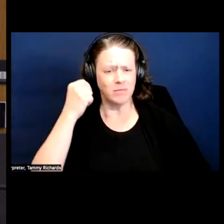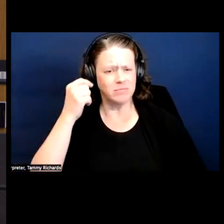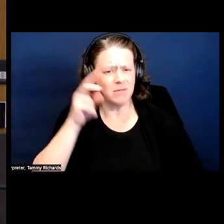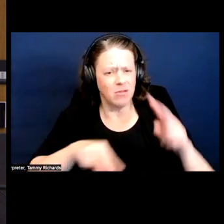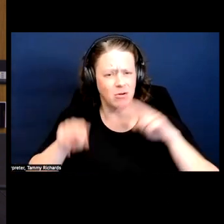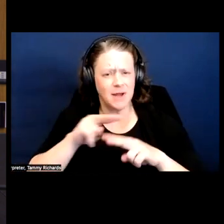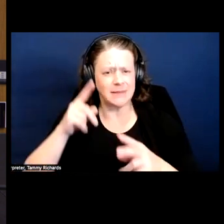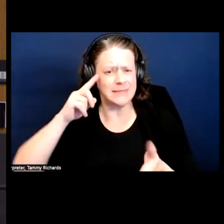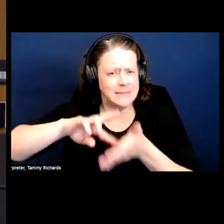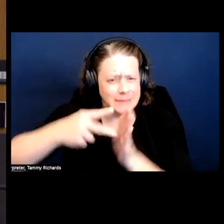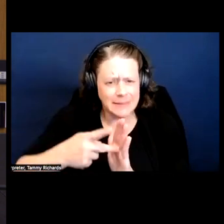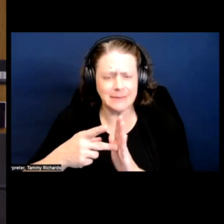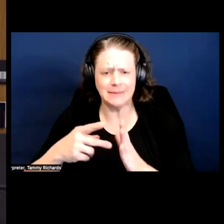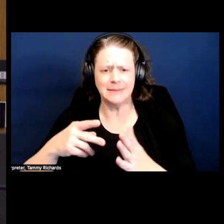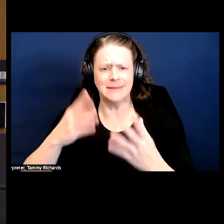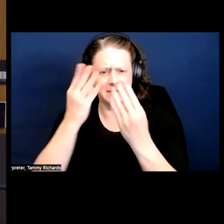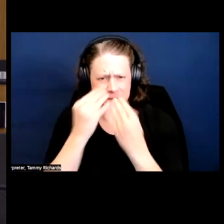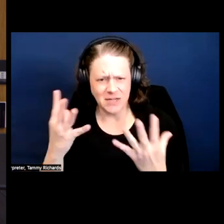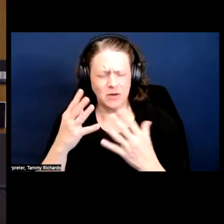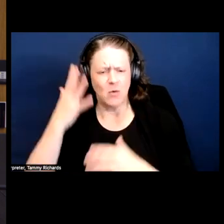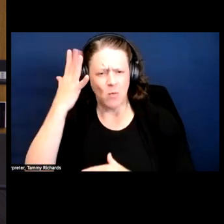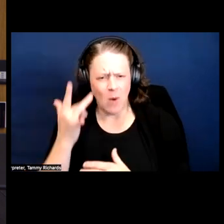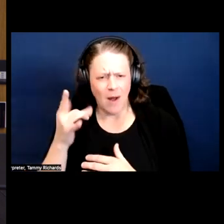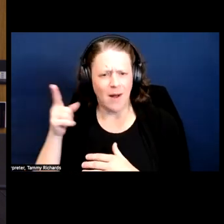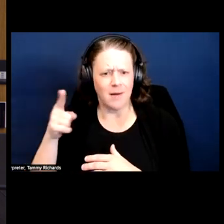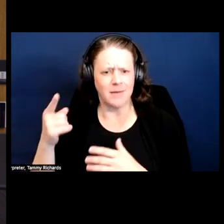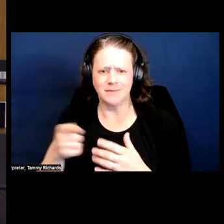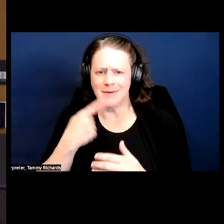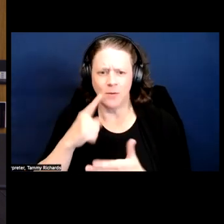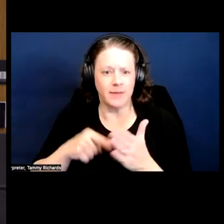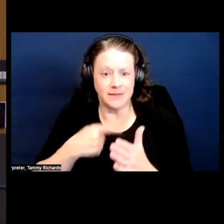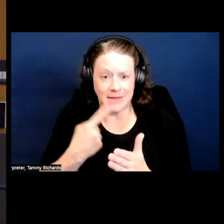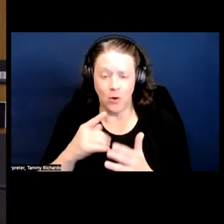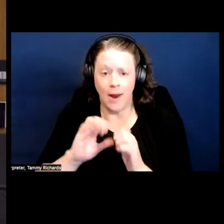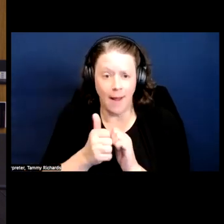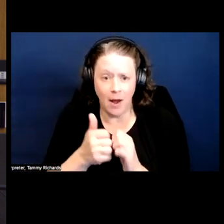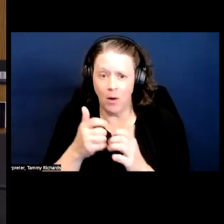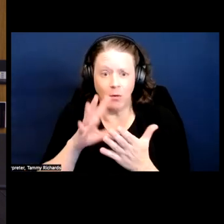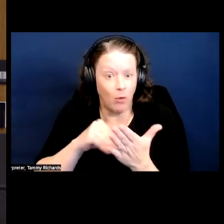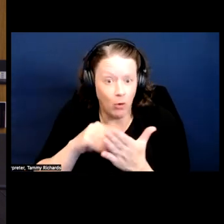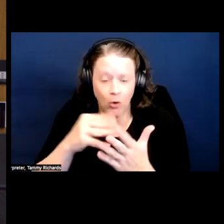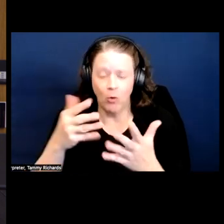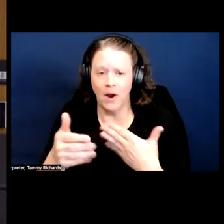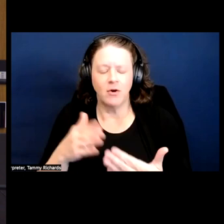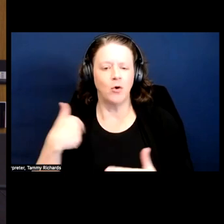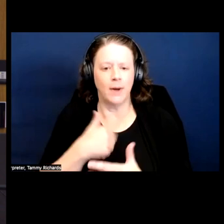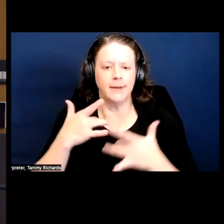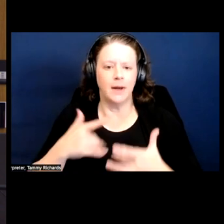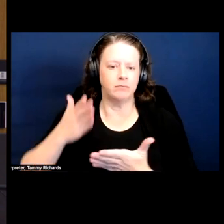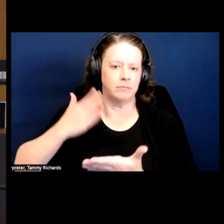to the intent, is really, I just think it's important as we are trying to bring more folks in. And I think about this a lot in the wake of Long COVID.